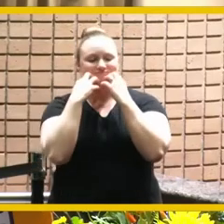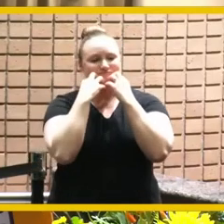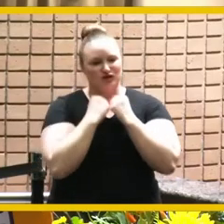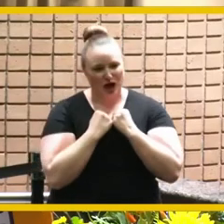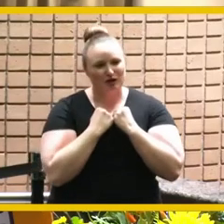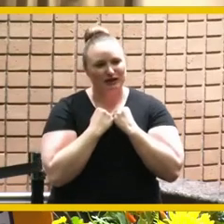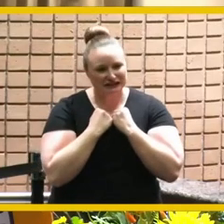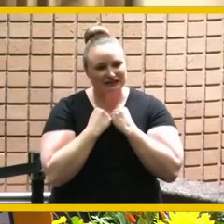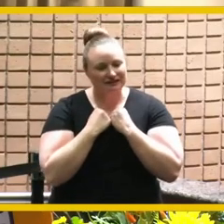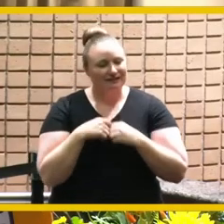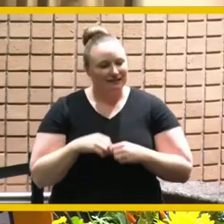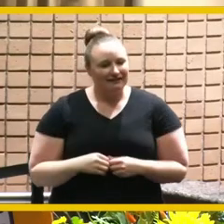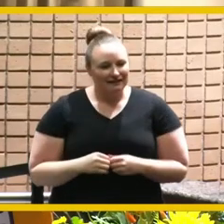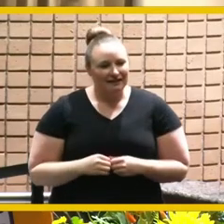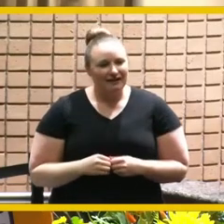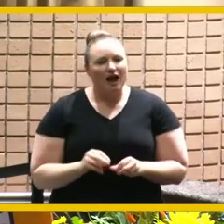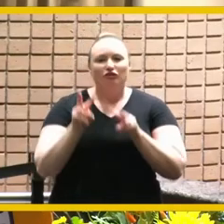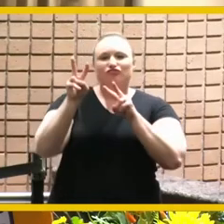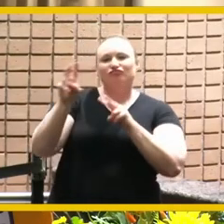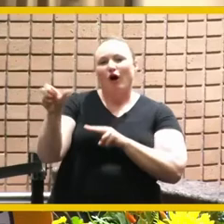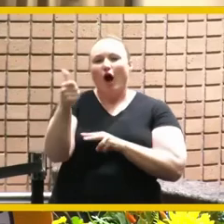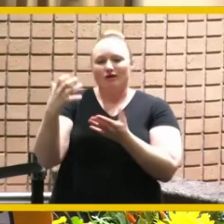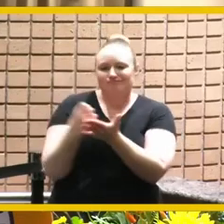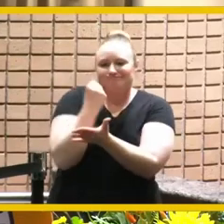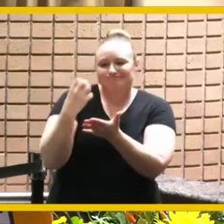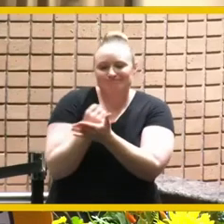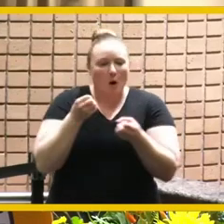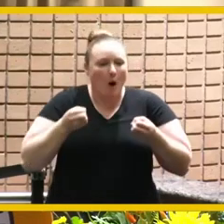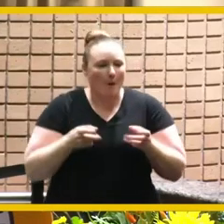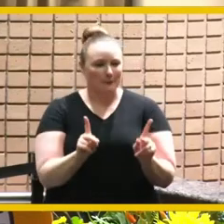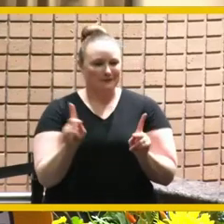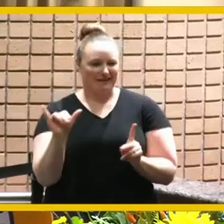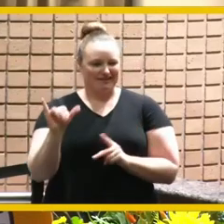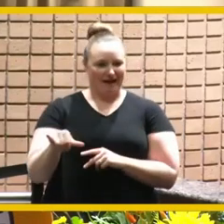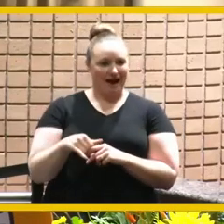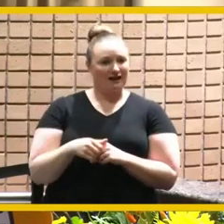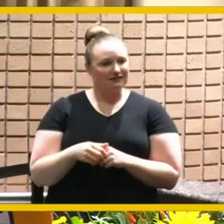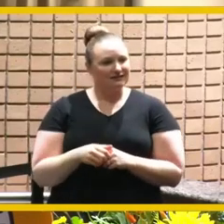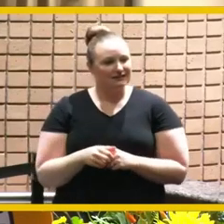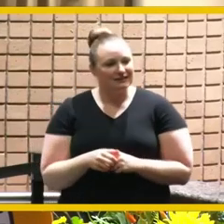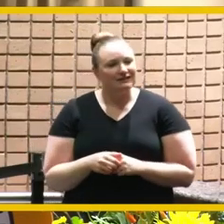look forward to other opportunities like that as we still embrace our sister cities